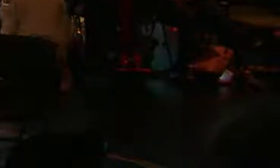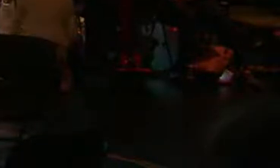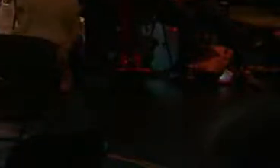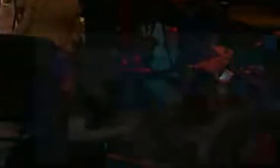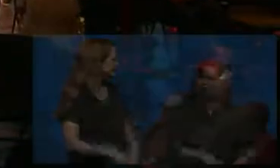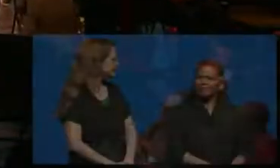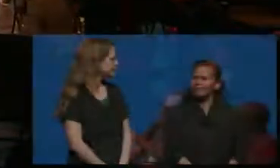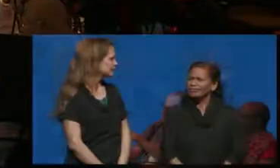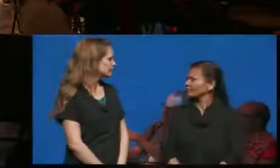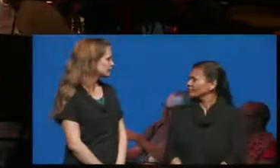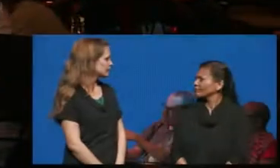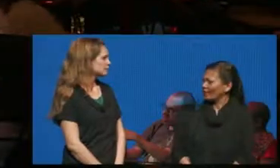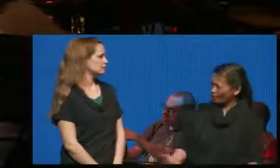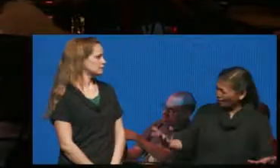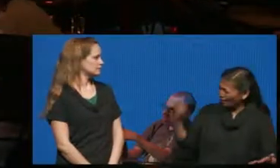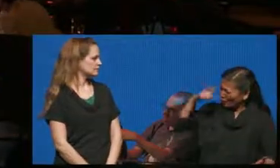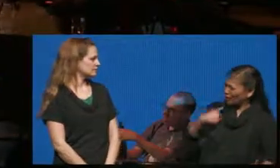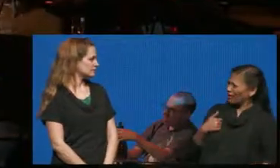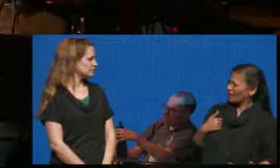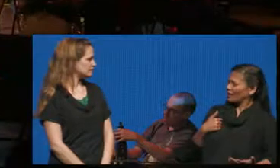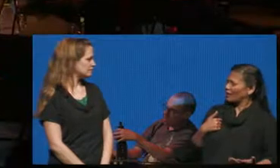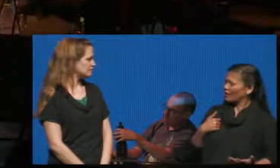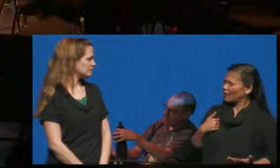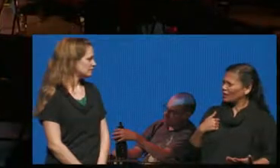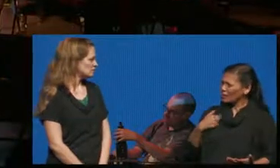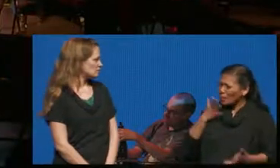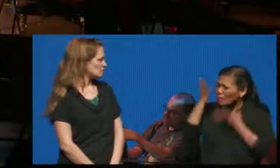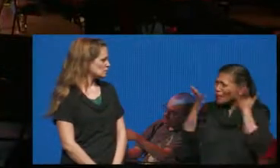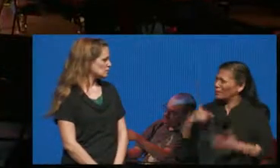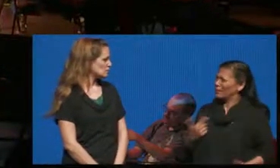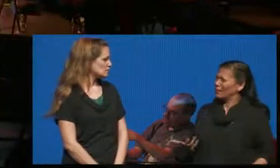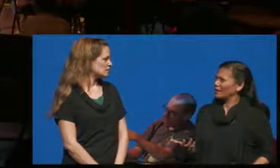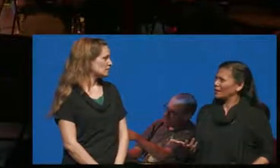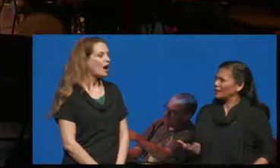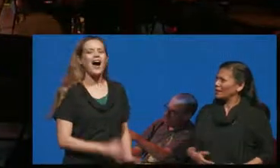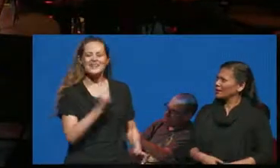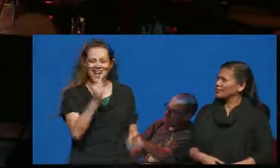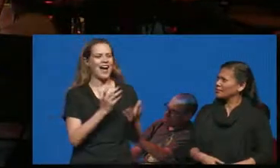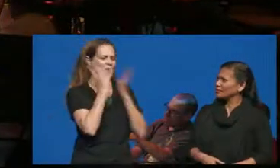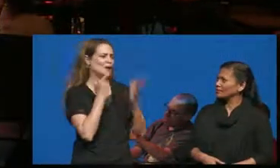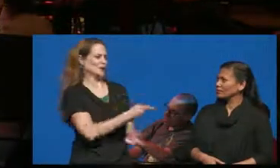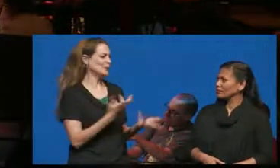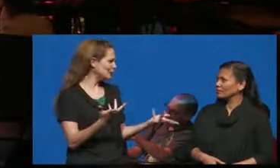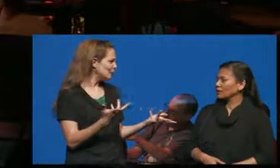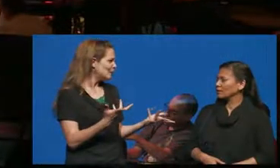favor you asked me I did not humiliate you you were the envy of every guy there